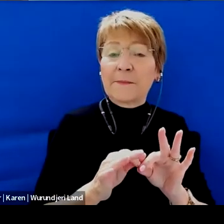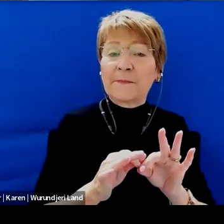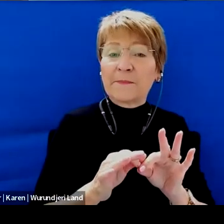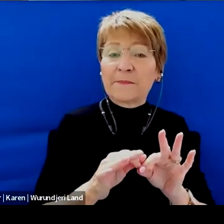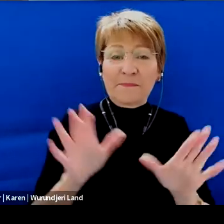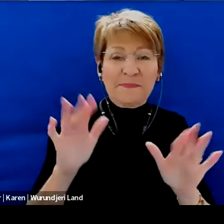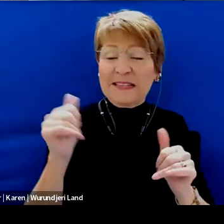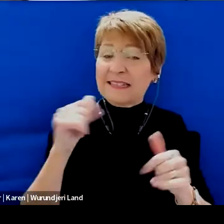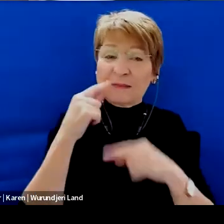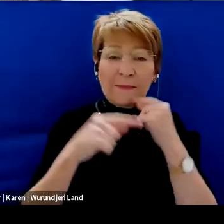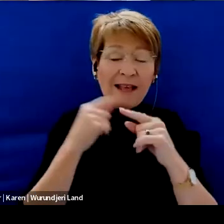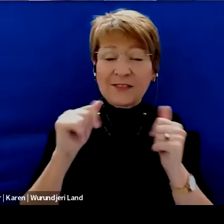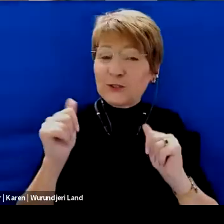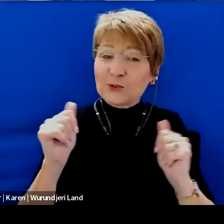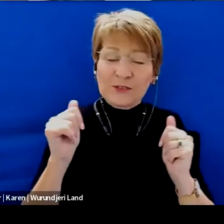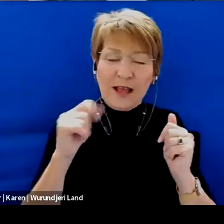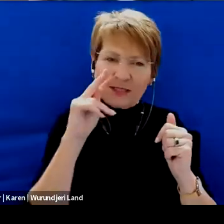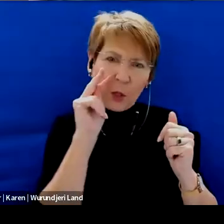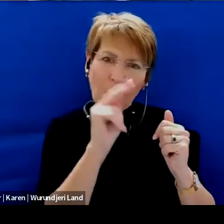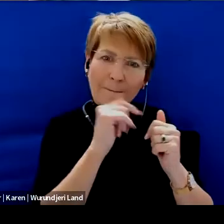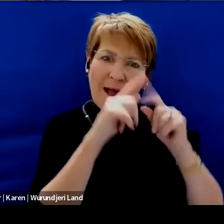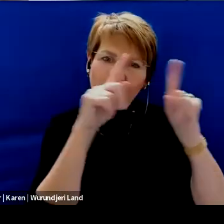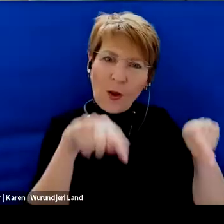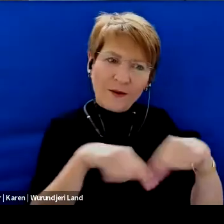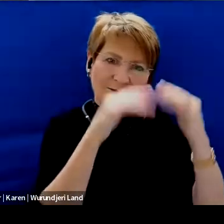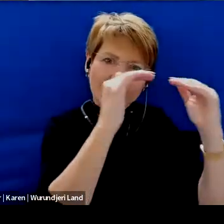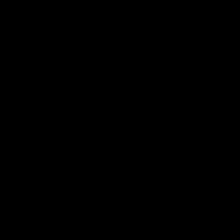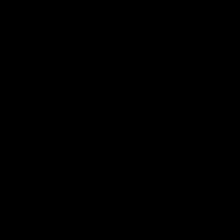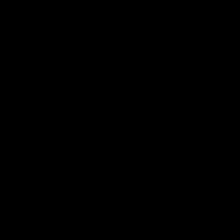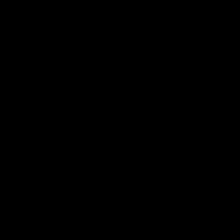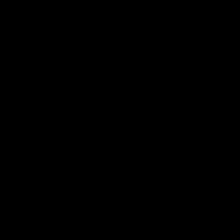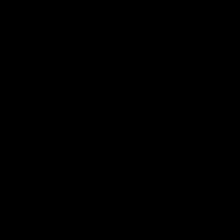Yeah, that's all been explained.